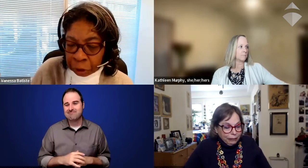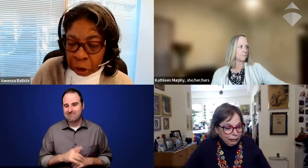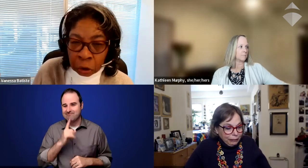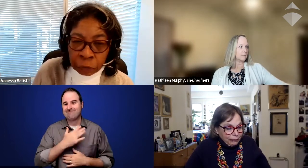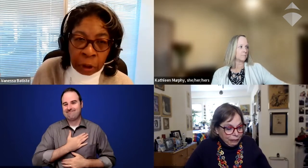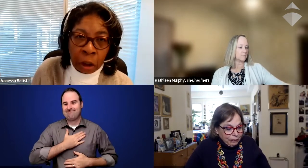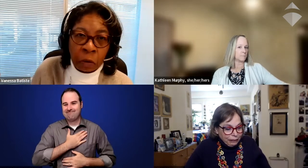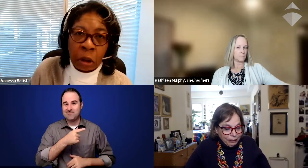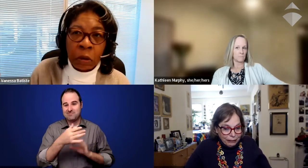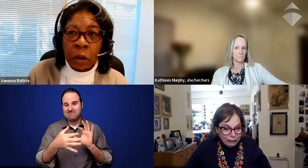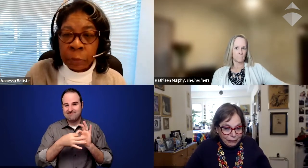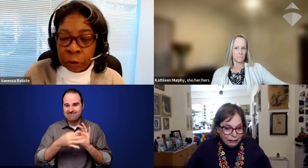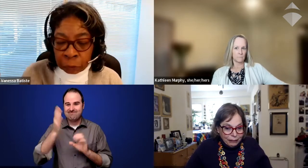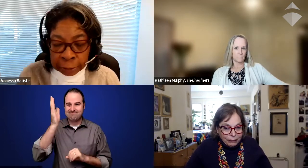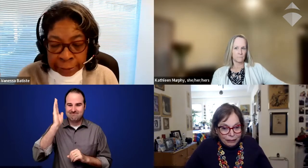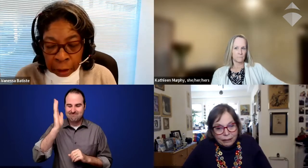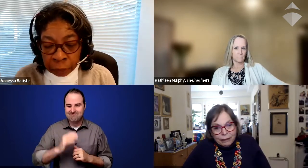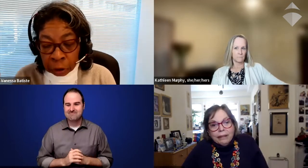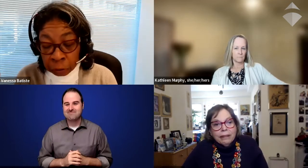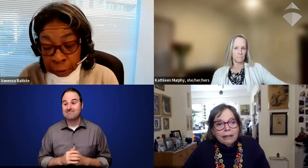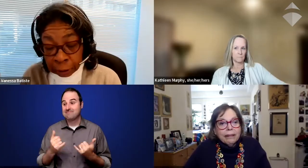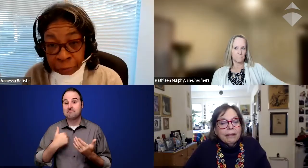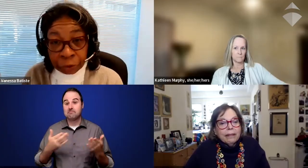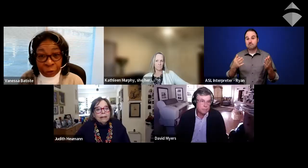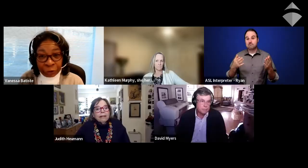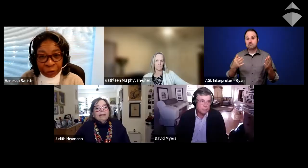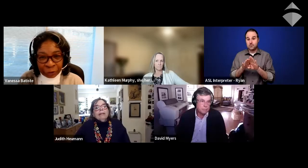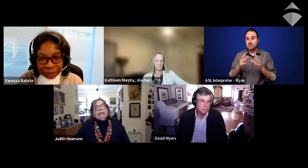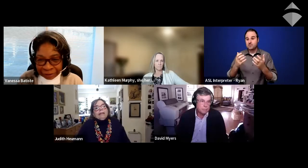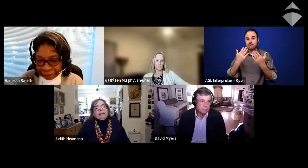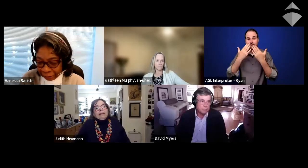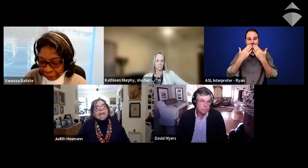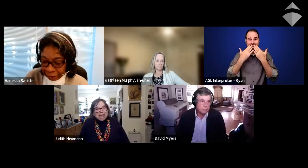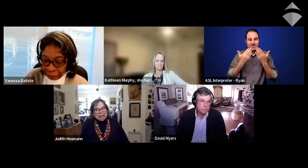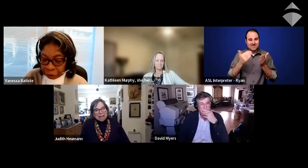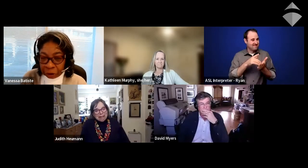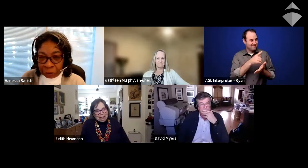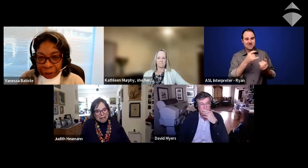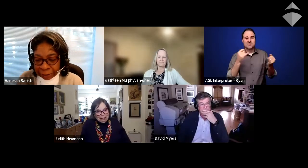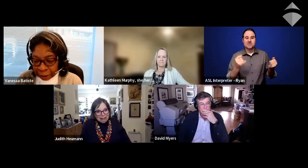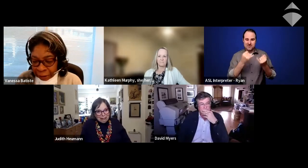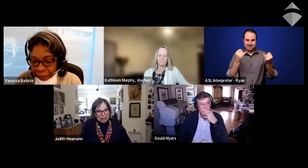So I'm going to close now, and I just wanna say thank you again to Judith Heumann for sharing her insights